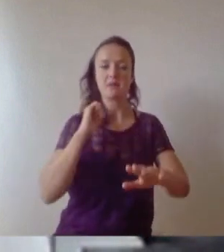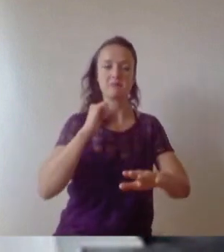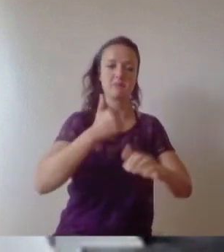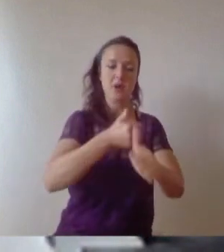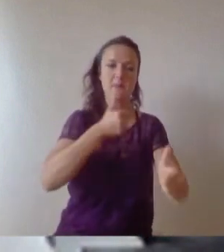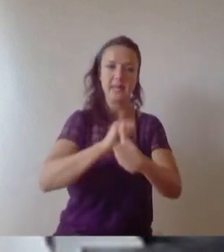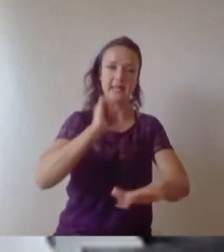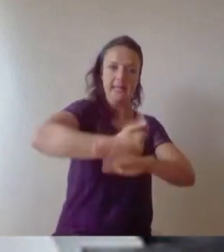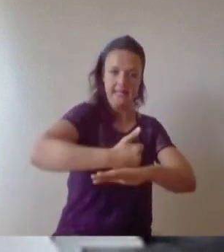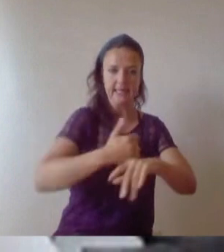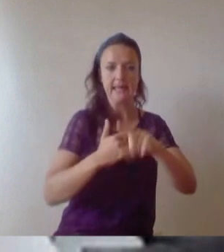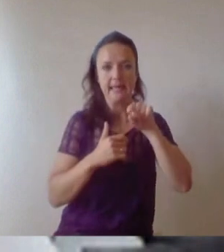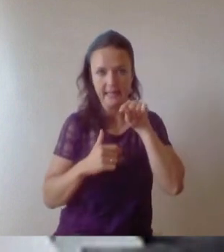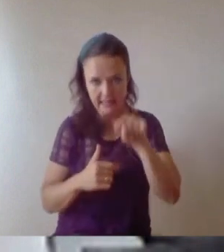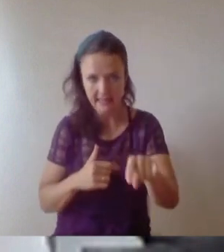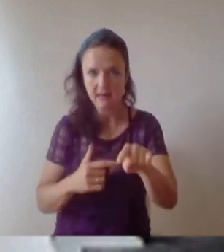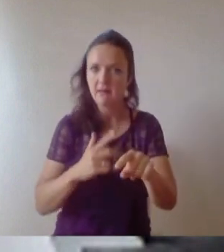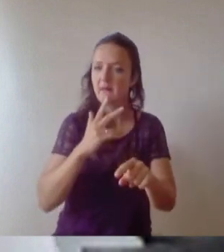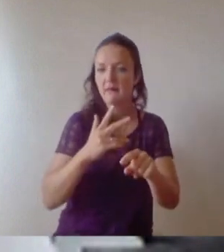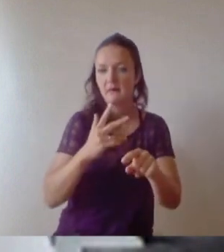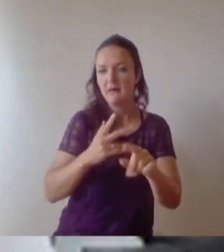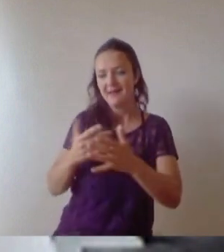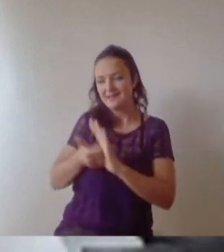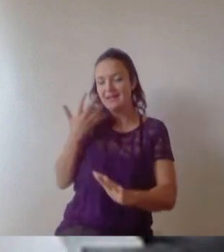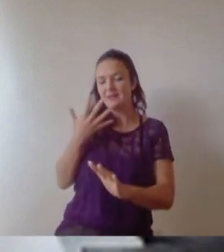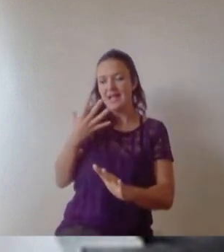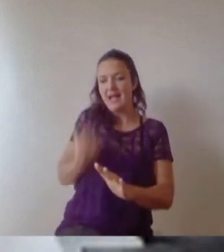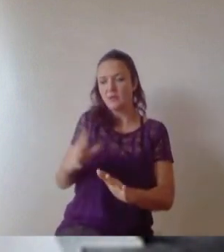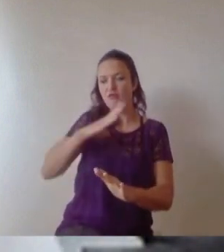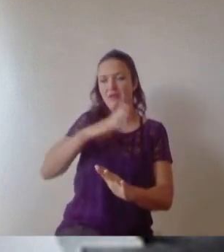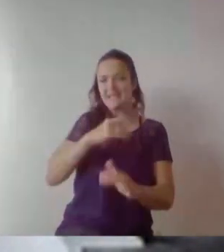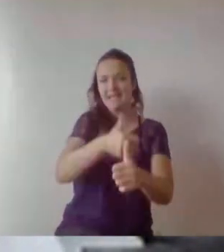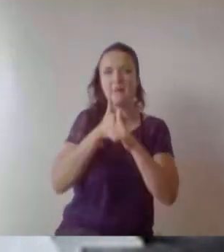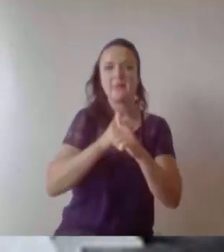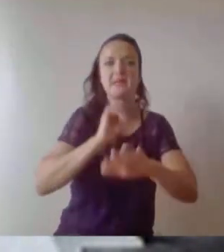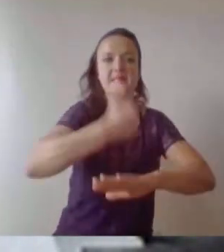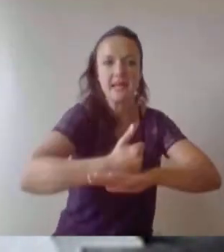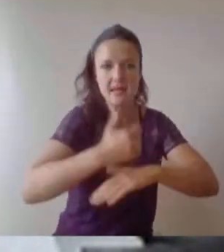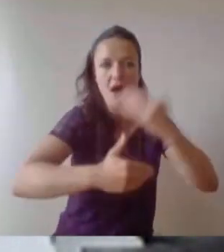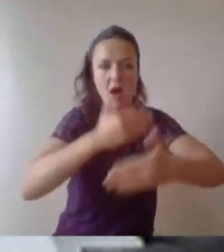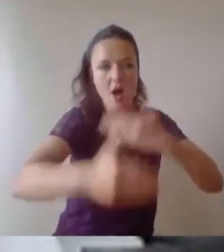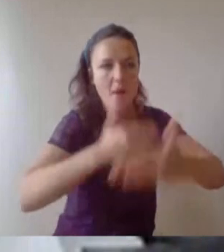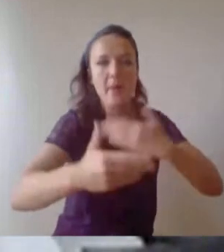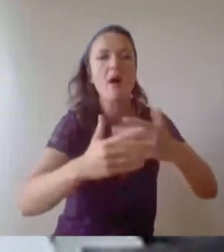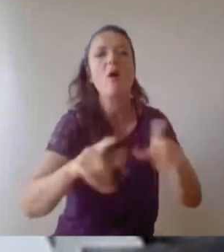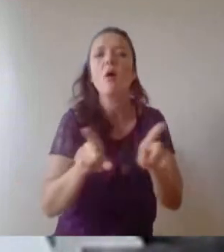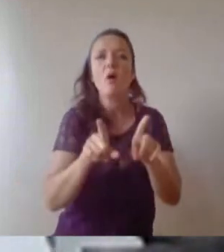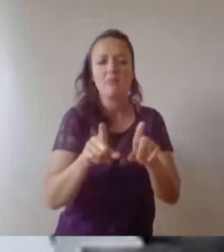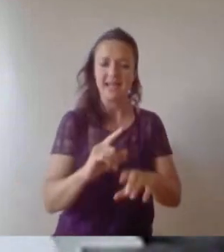'what if', I know that someone's going to do this i'd love it to be me, but throughout the journey so far I've like was mentioned I've received